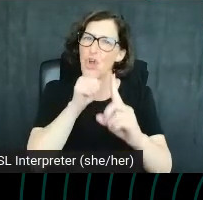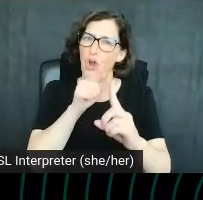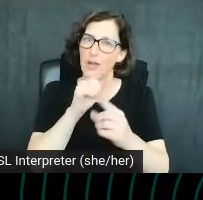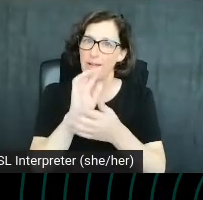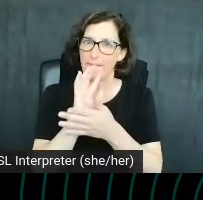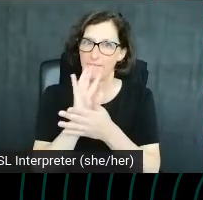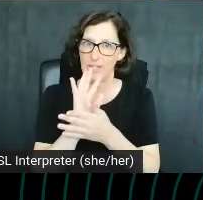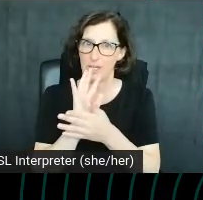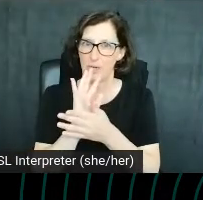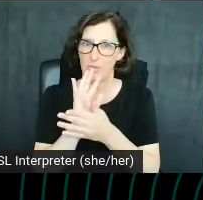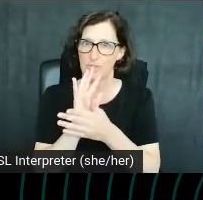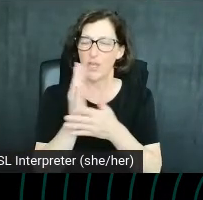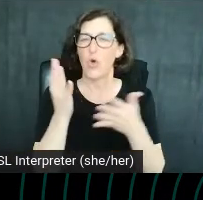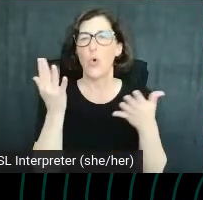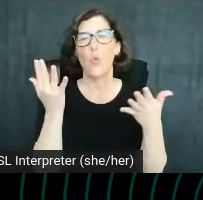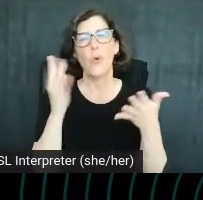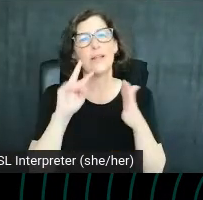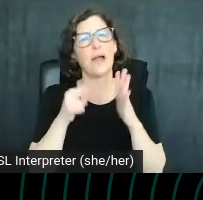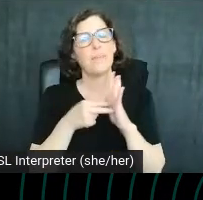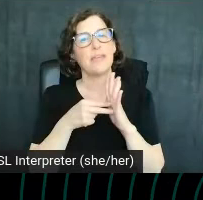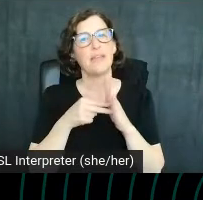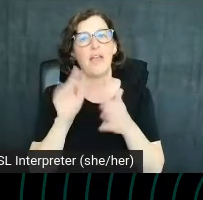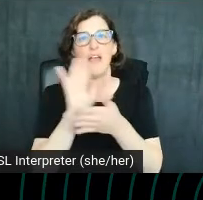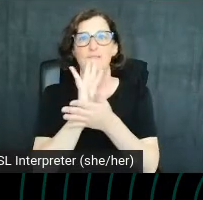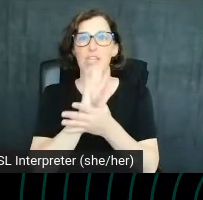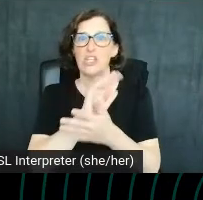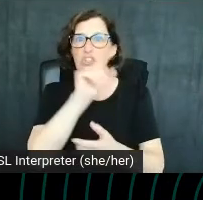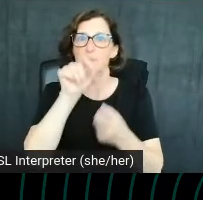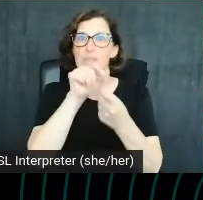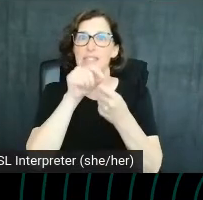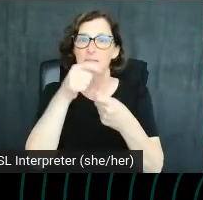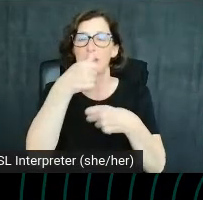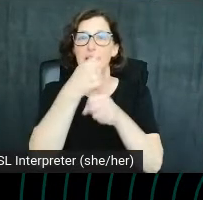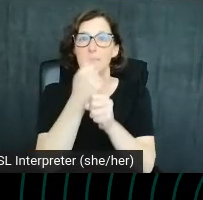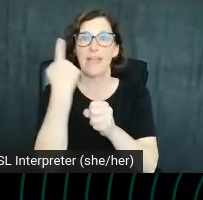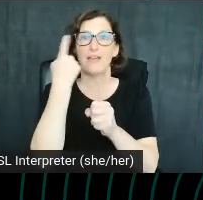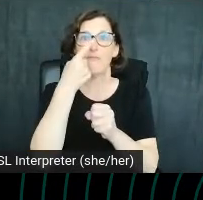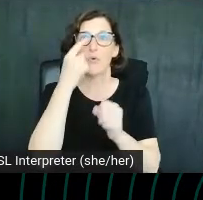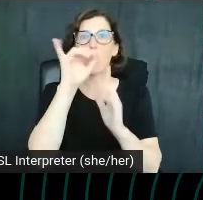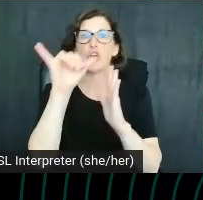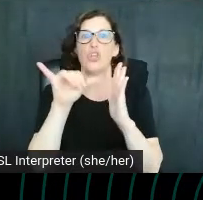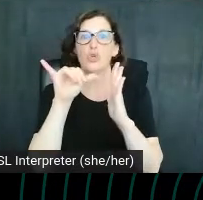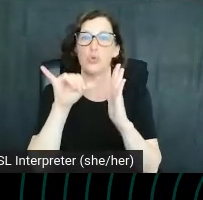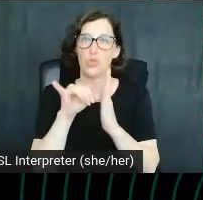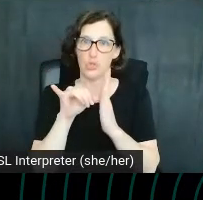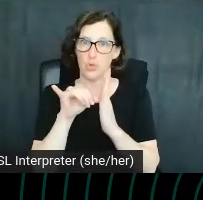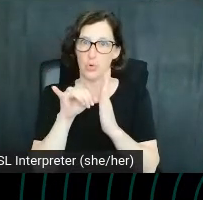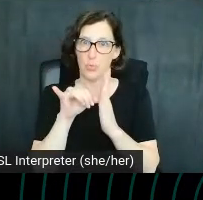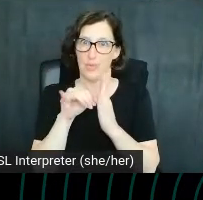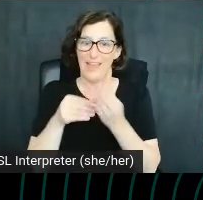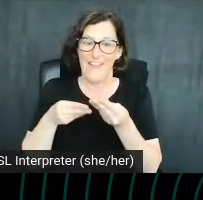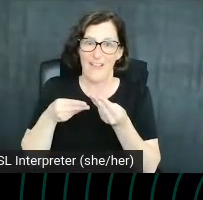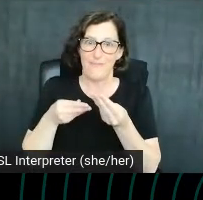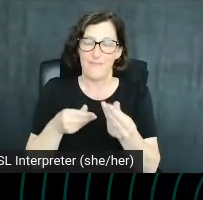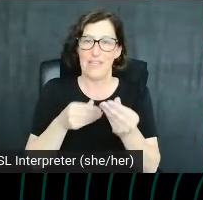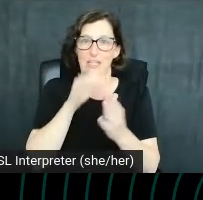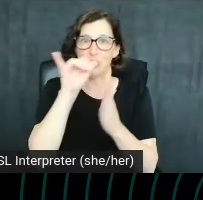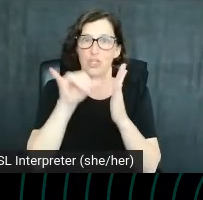And what I mean by that is videos that are specifically created for YouTube, feeding into that YouTube search algorithm. Instead of